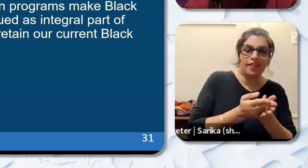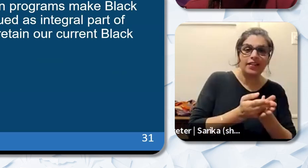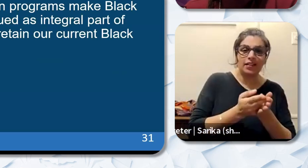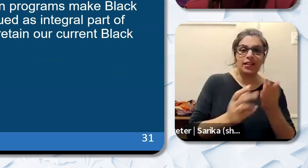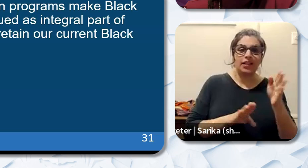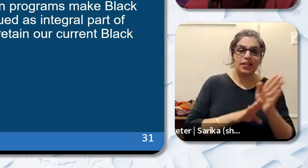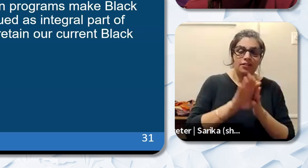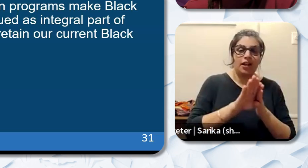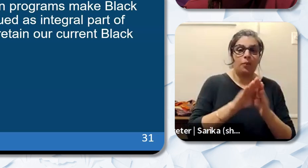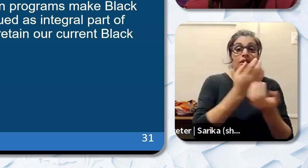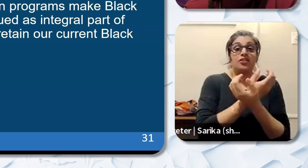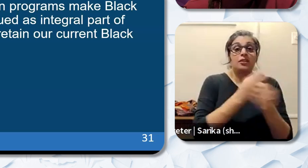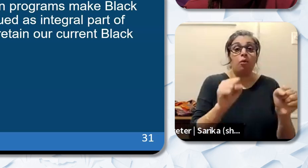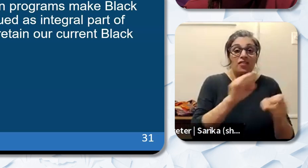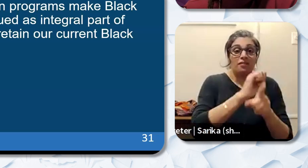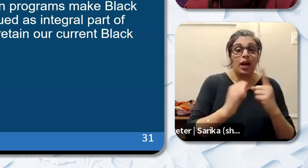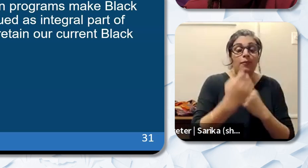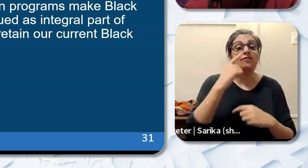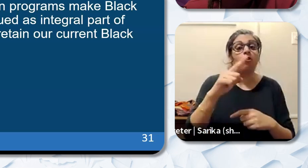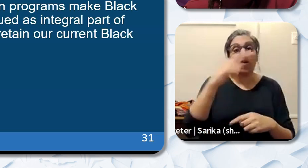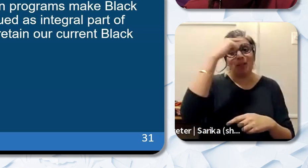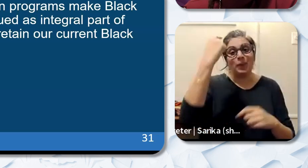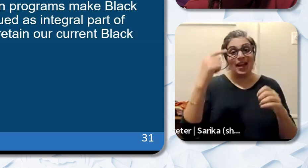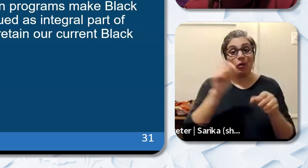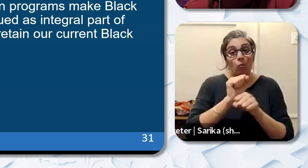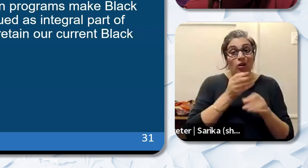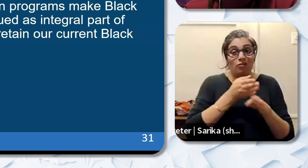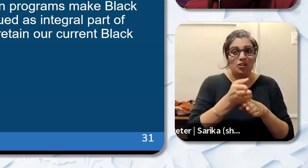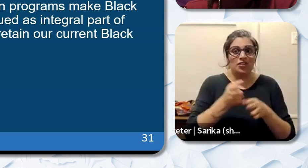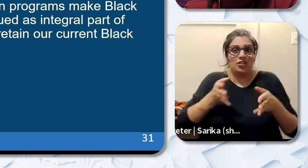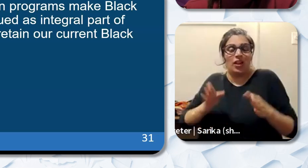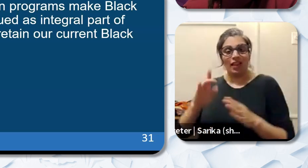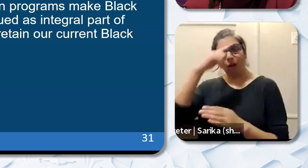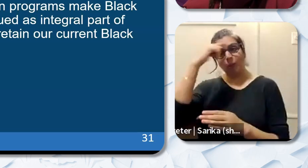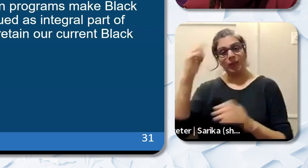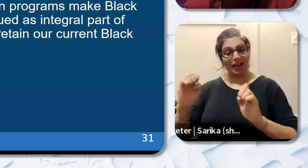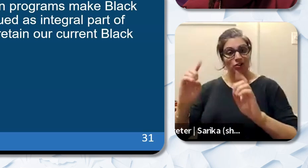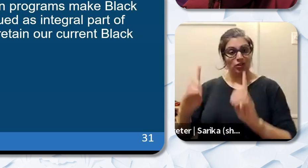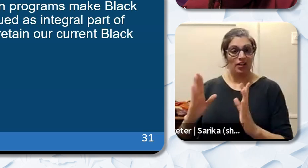the Black workforce to allow Black educators the opportunity to provide successful and nurturing